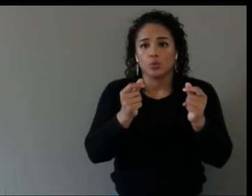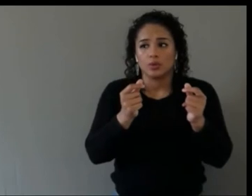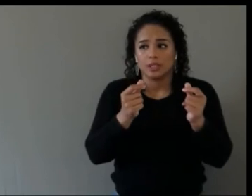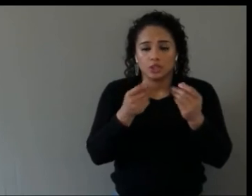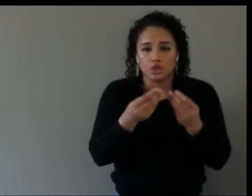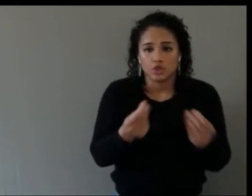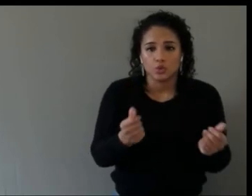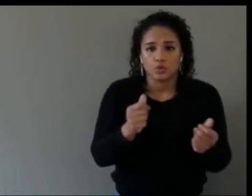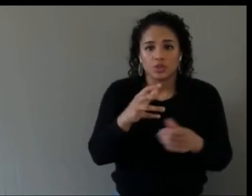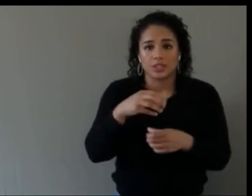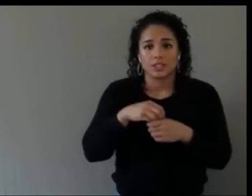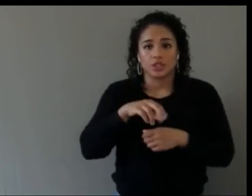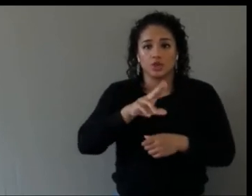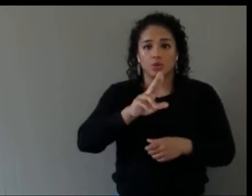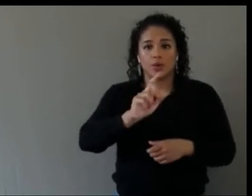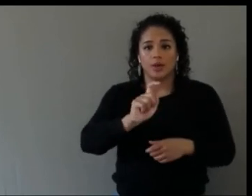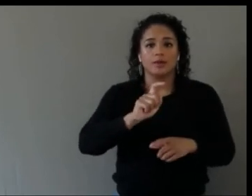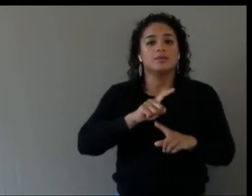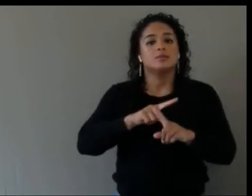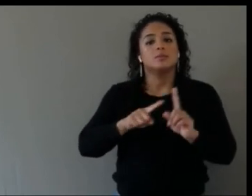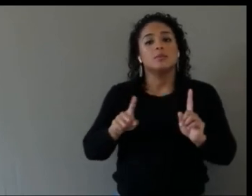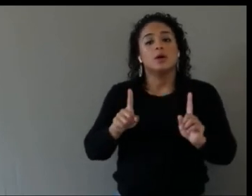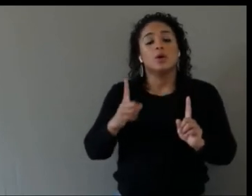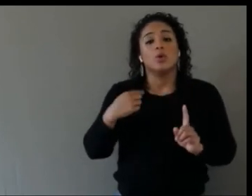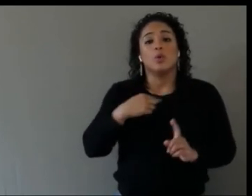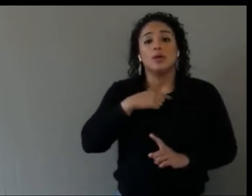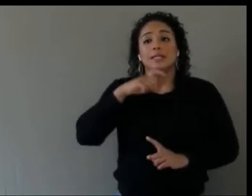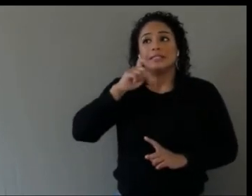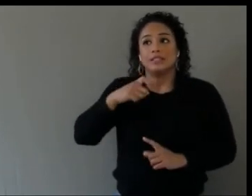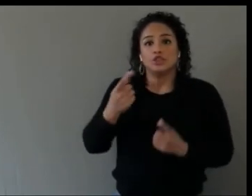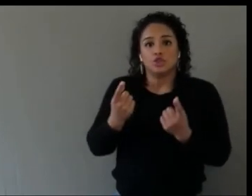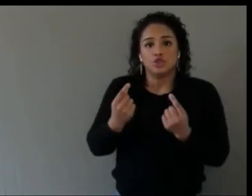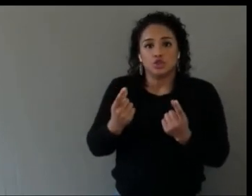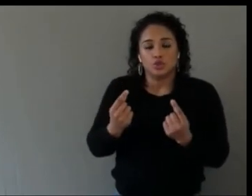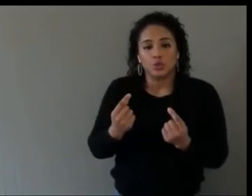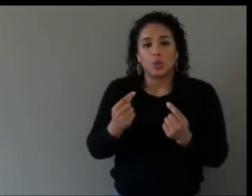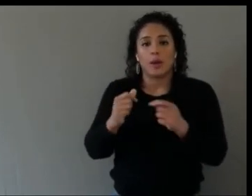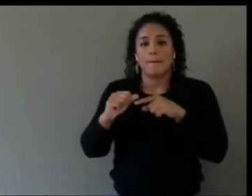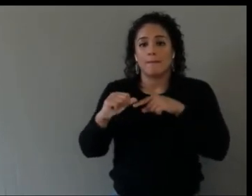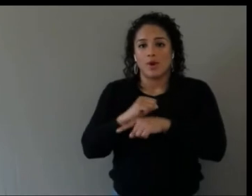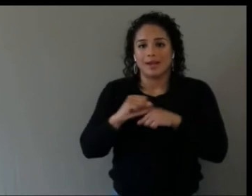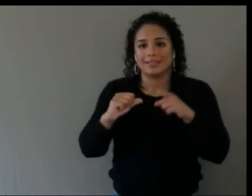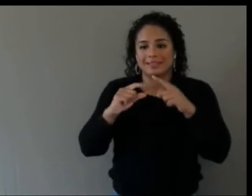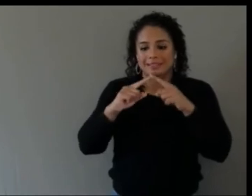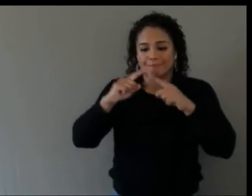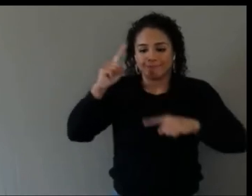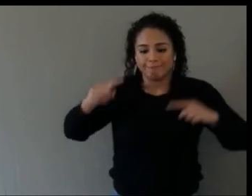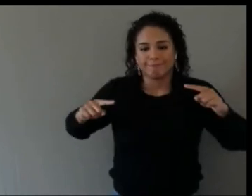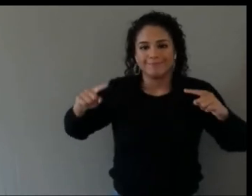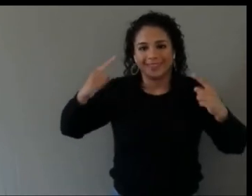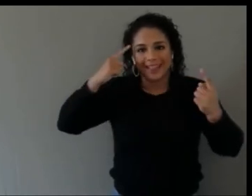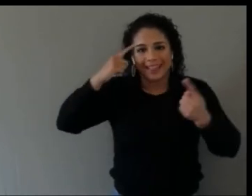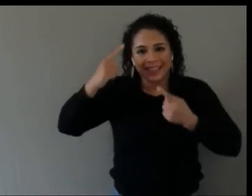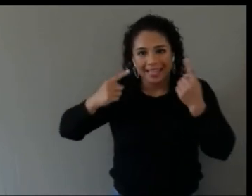to do is practice divergent thinking first, and really focus on human centered design,